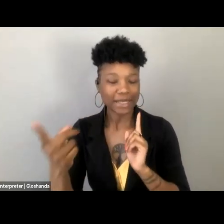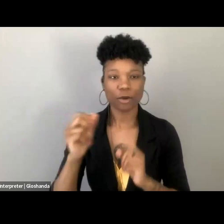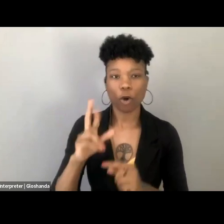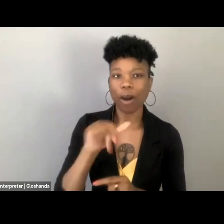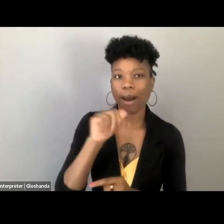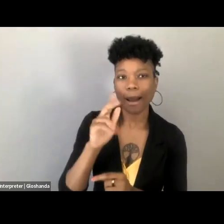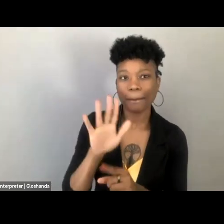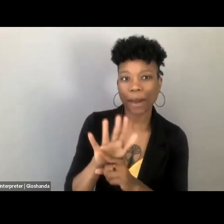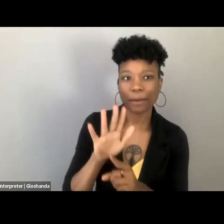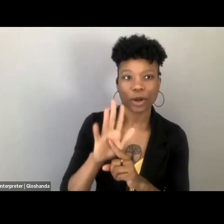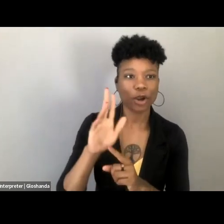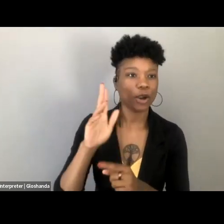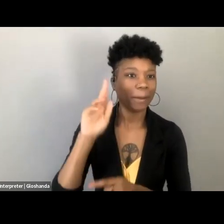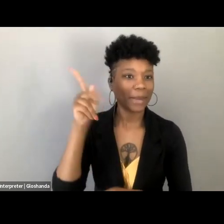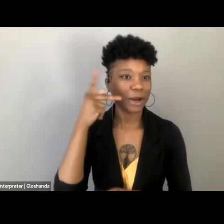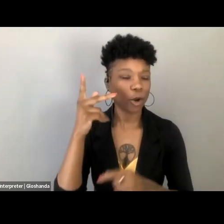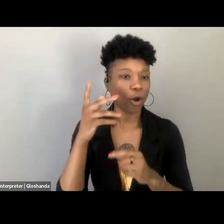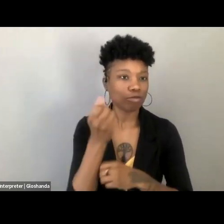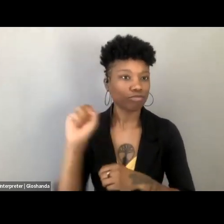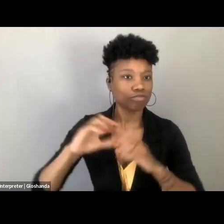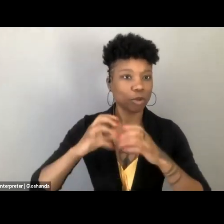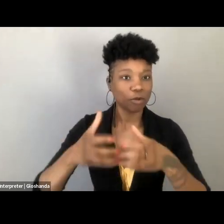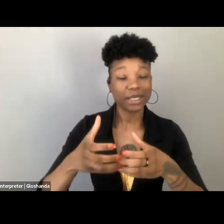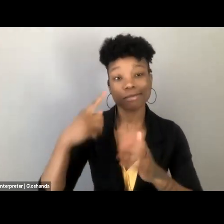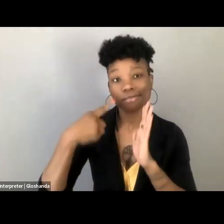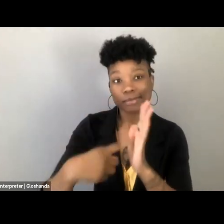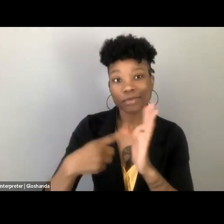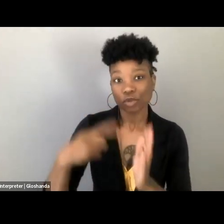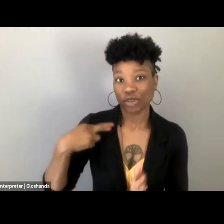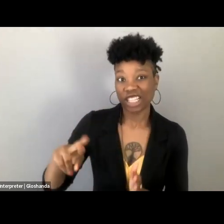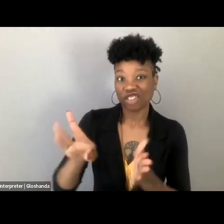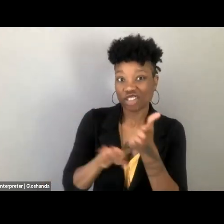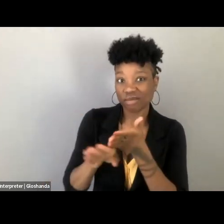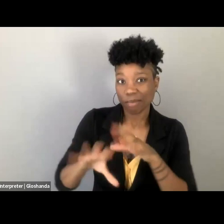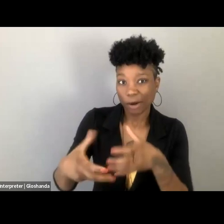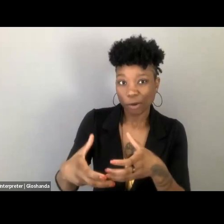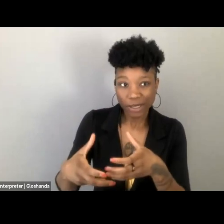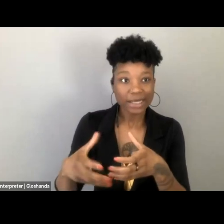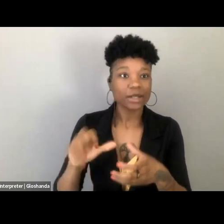or, you know, religious minorities, or all sorts of people with corruption and obscenity